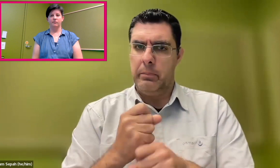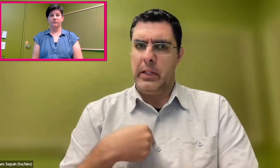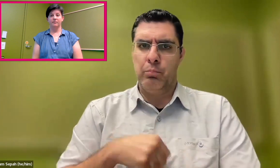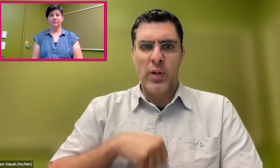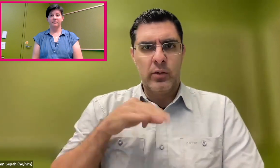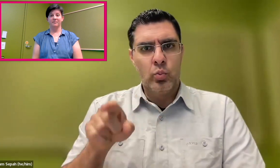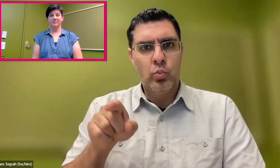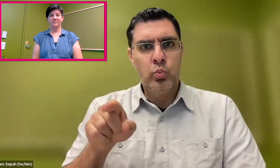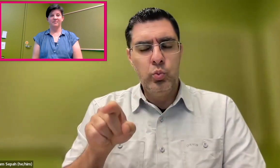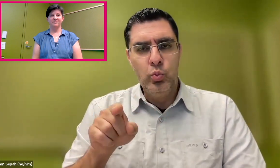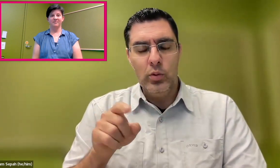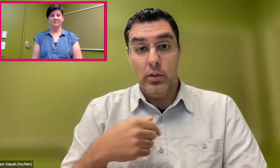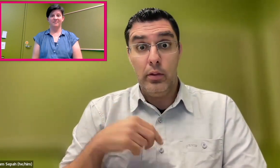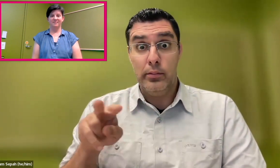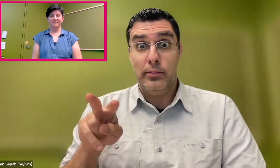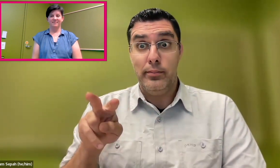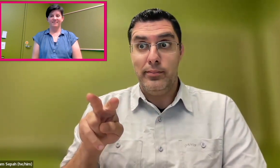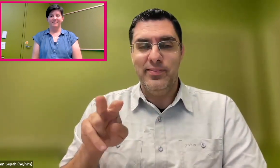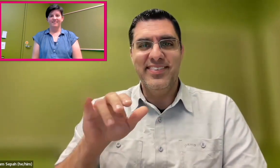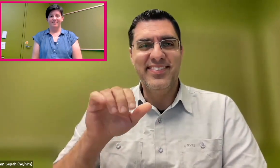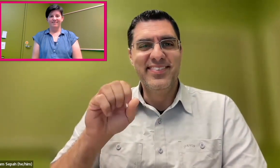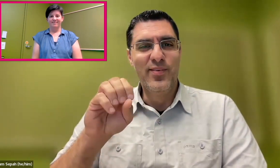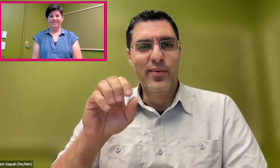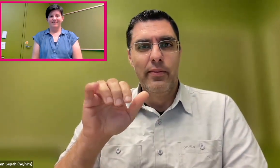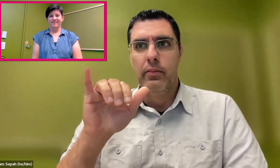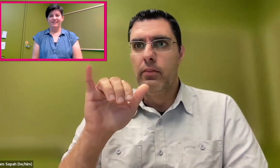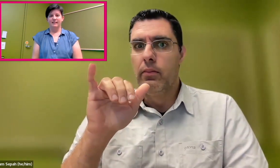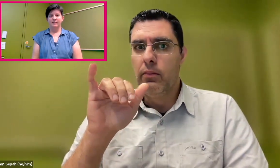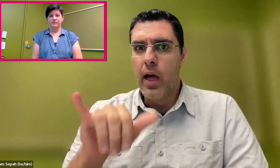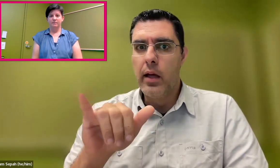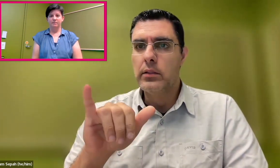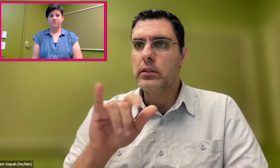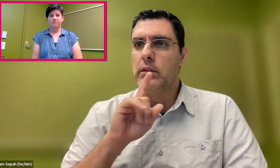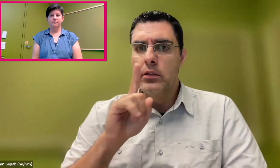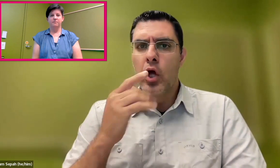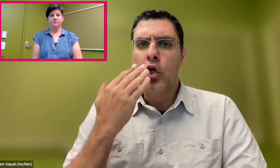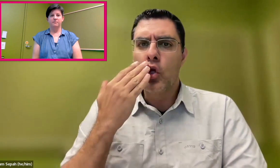We want to give you a chance, and make us proud. And so the pressure was on.